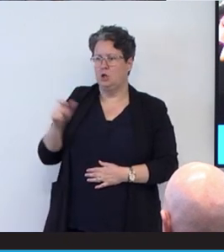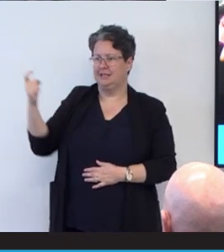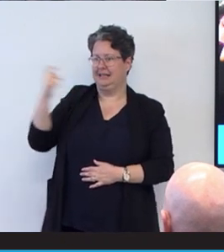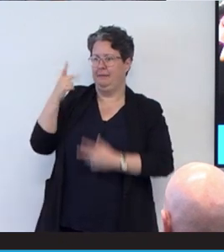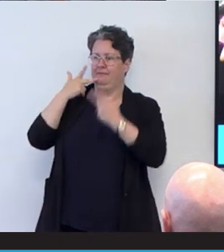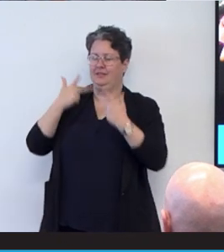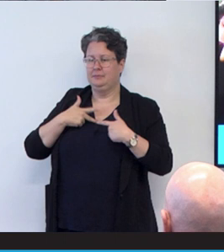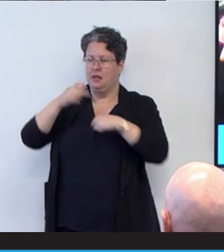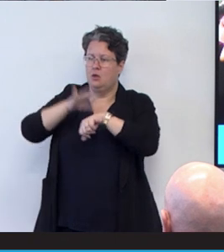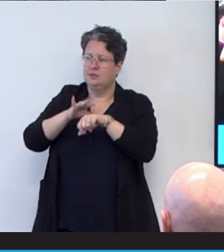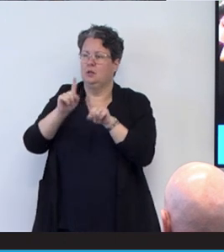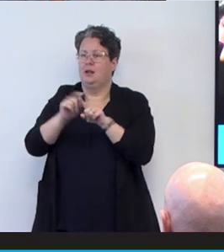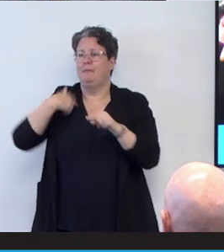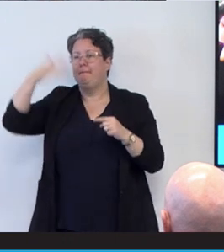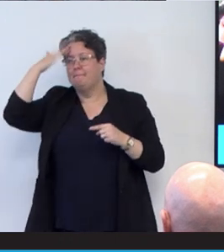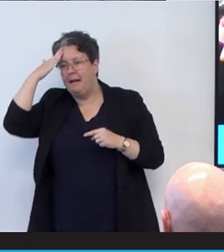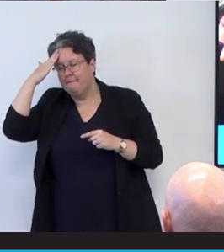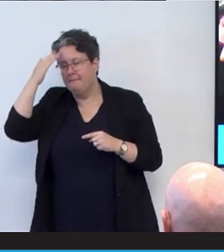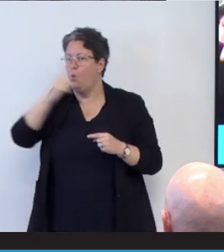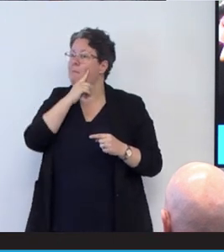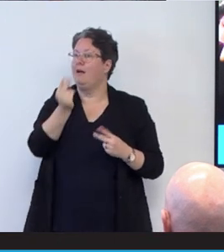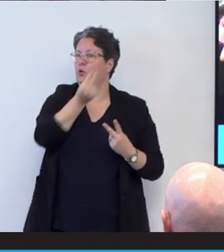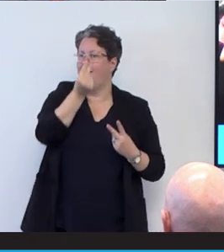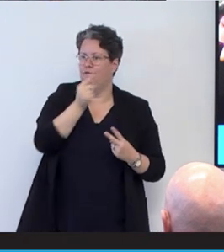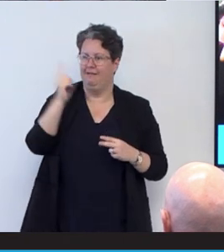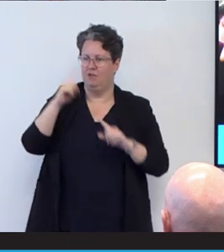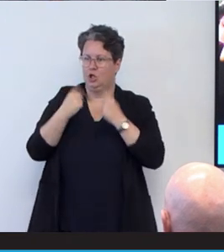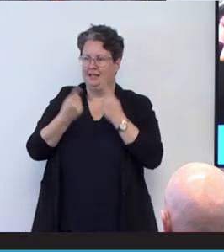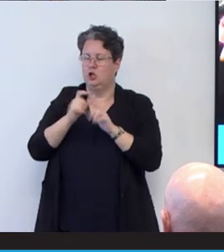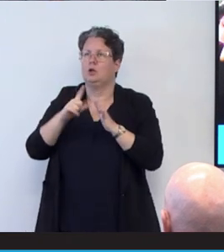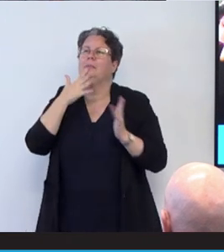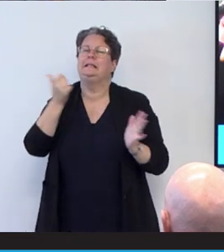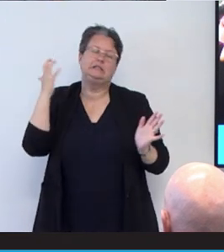like my mum or my girlfriend at the time, the first thing I do is to get them to scratch me.